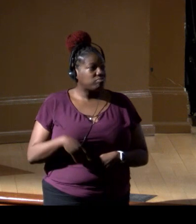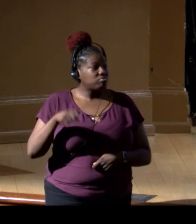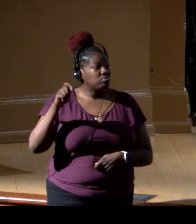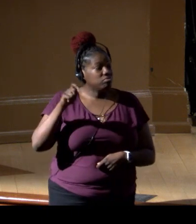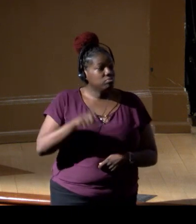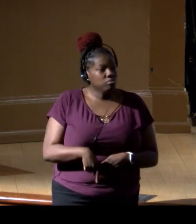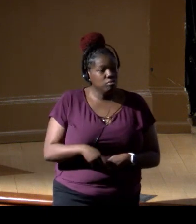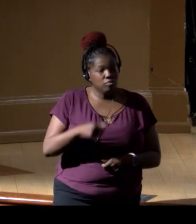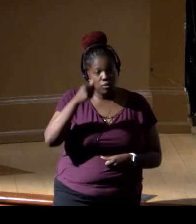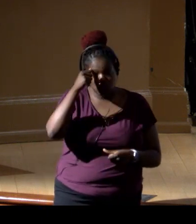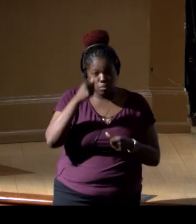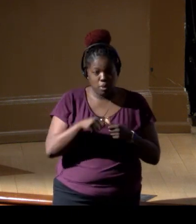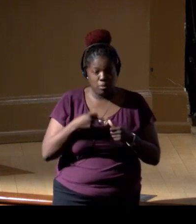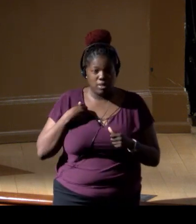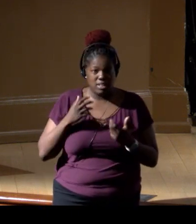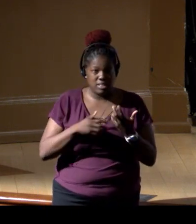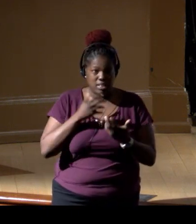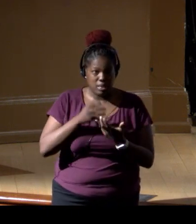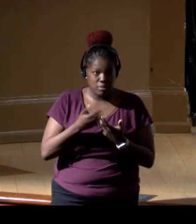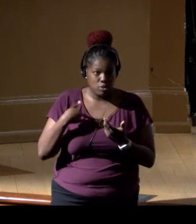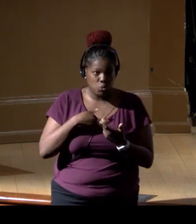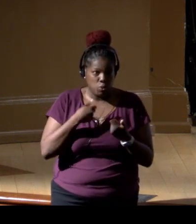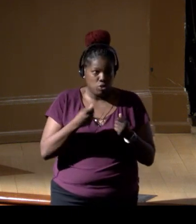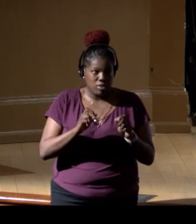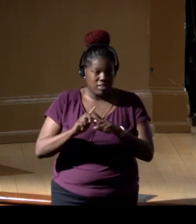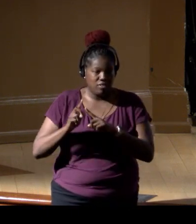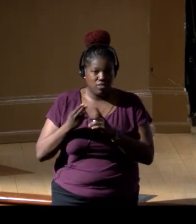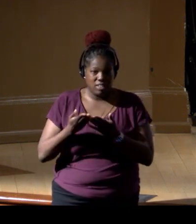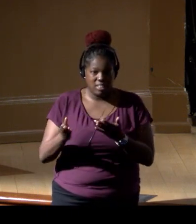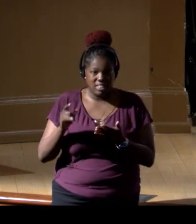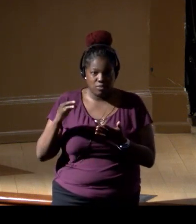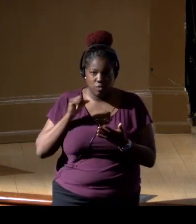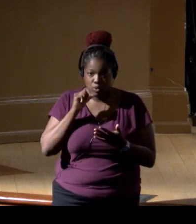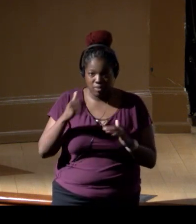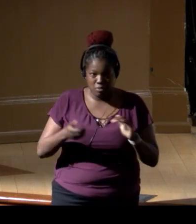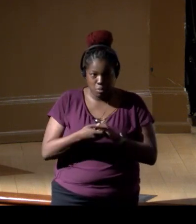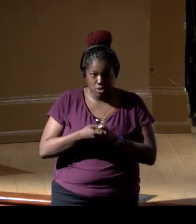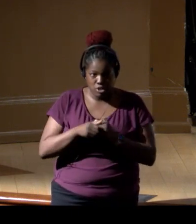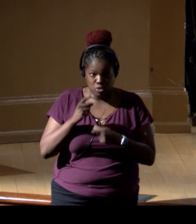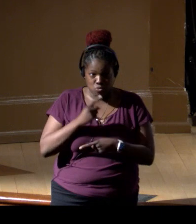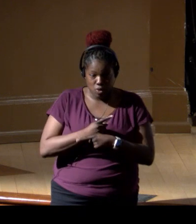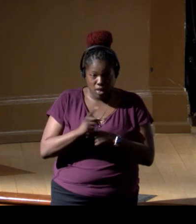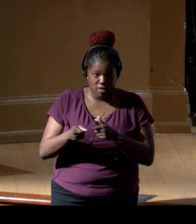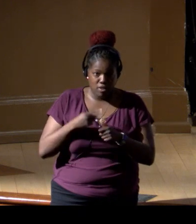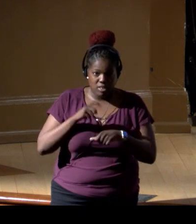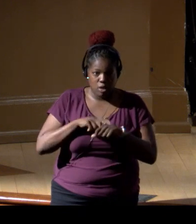there's an adaptability as we try these things. If we don't get the partnerships right the first time, we can adapt those.